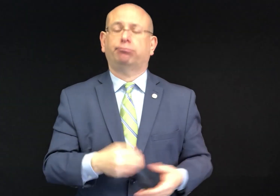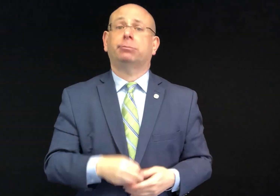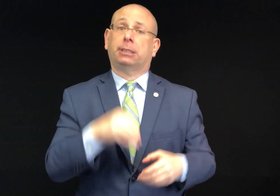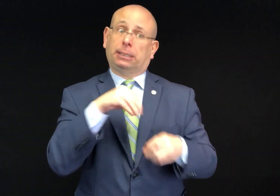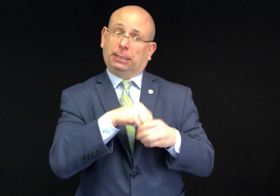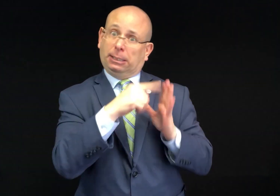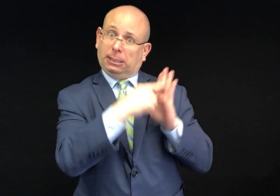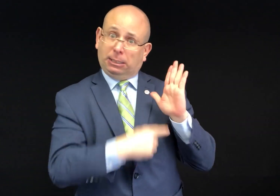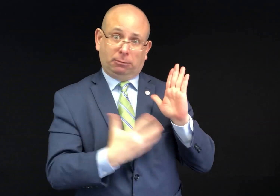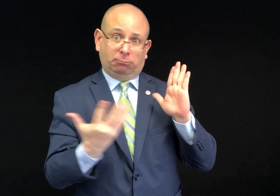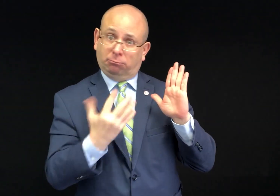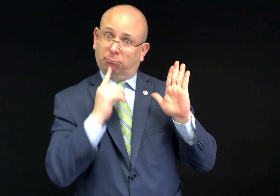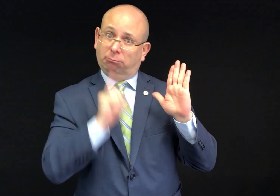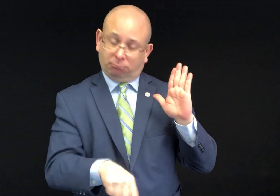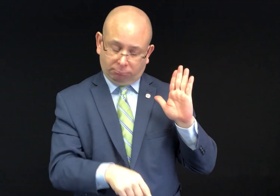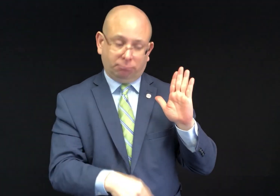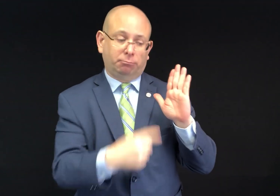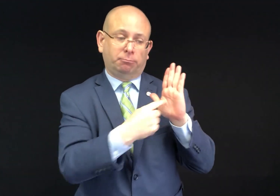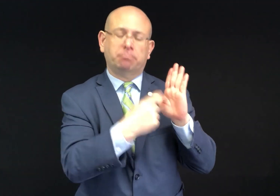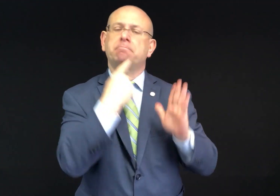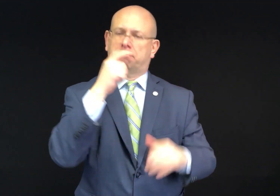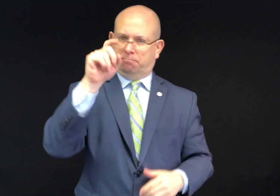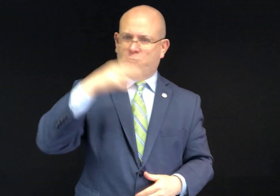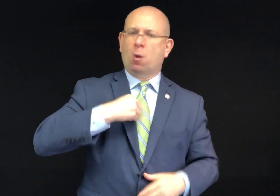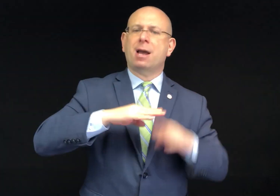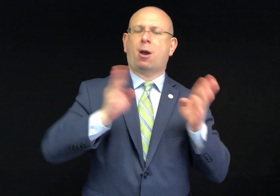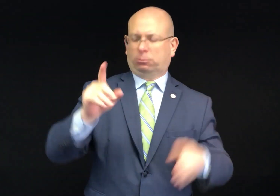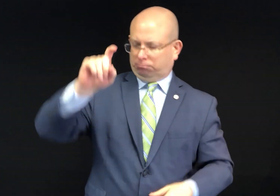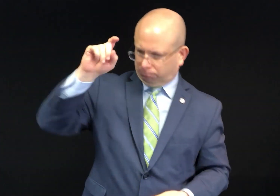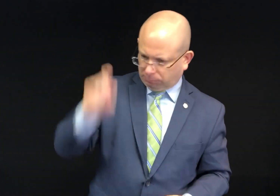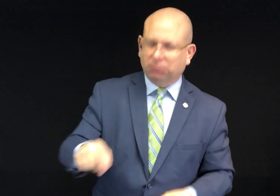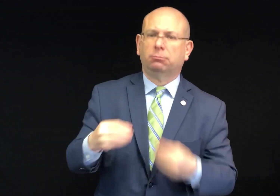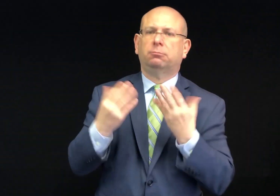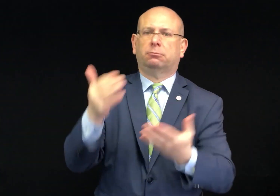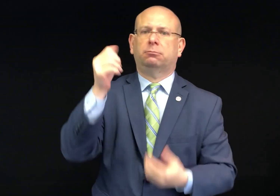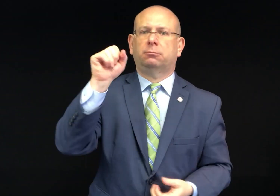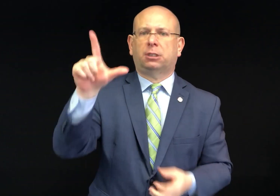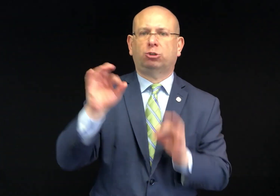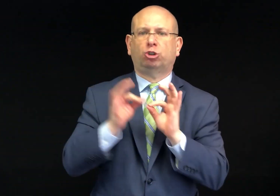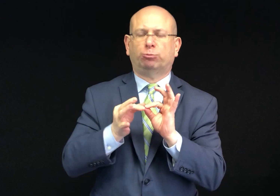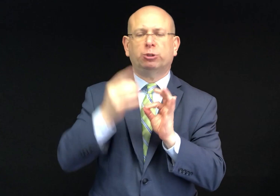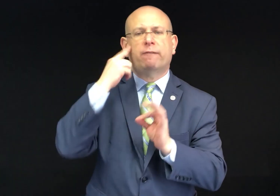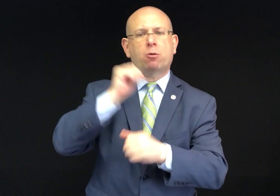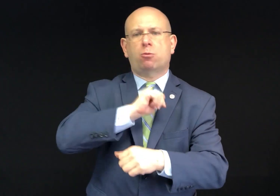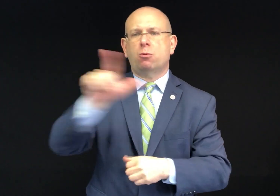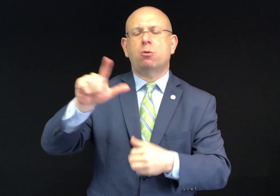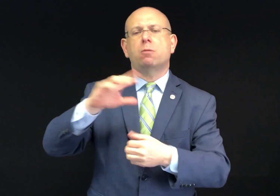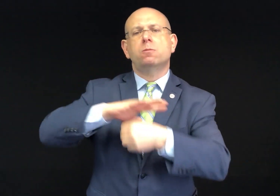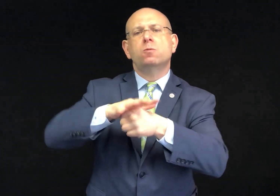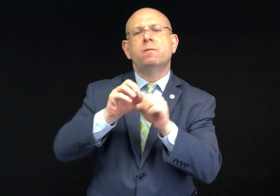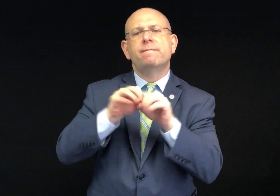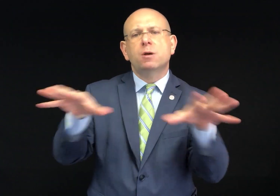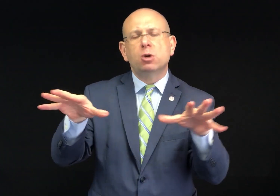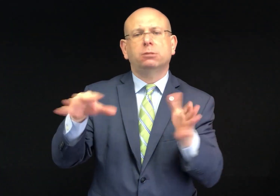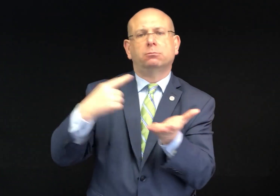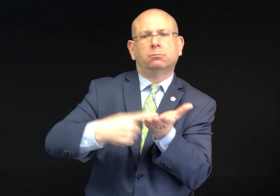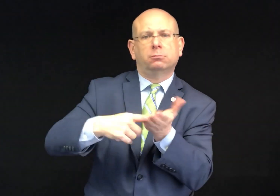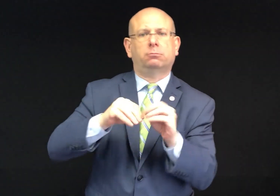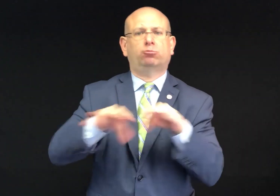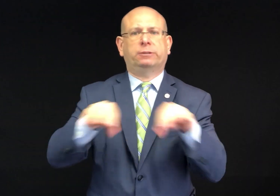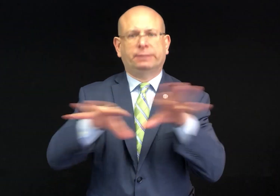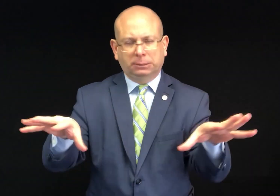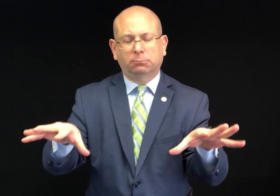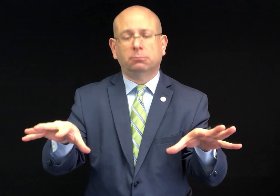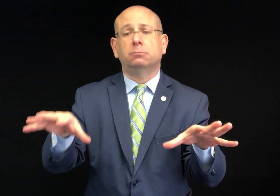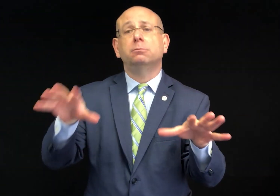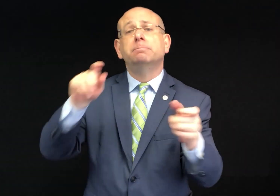must provide American Sign Language (ASL) interpreters for all coronavirus related briefings.